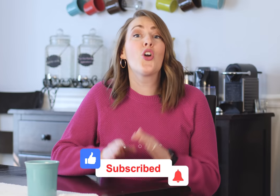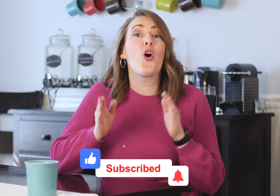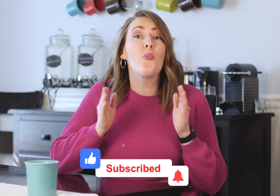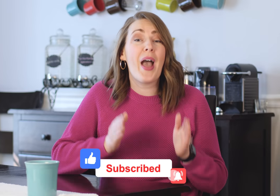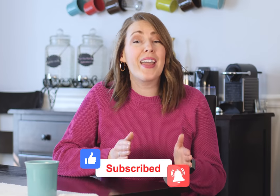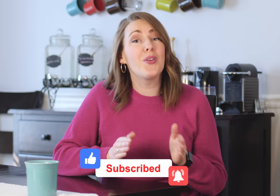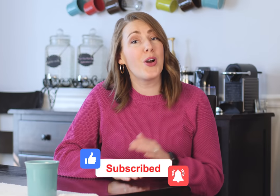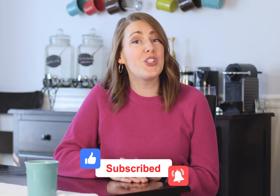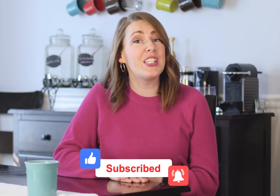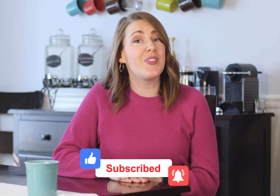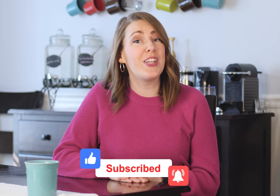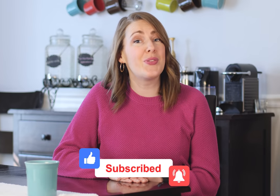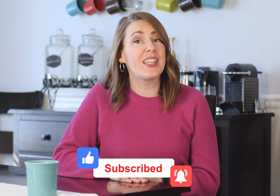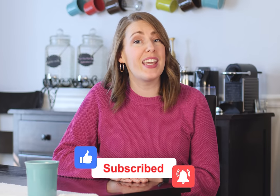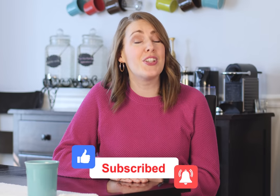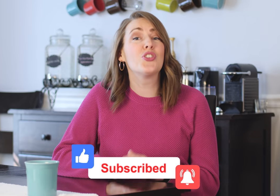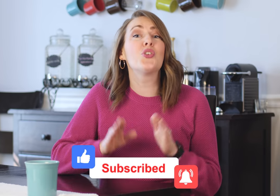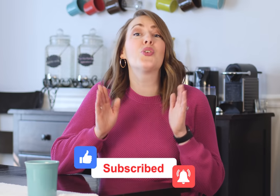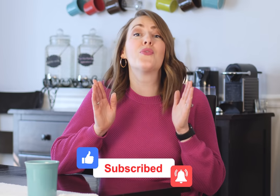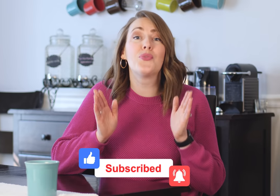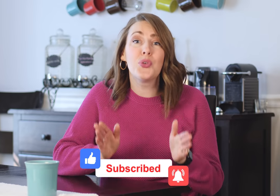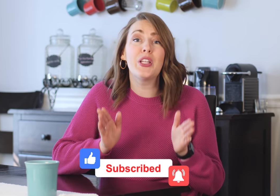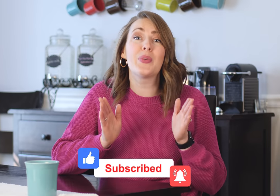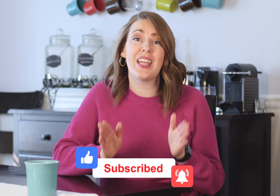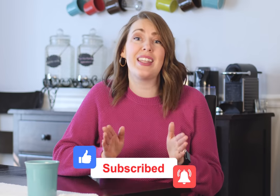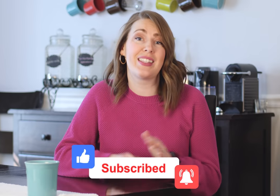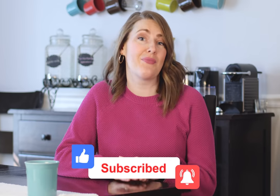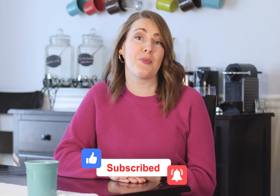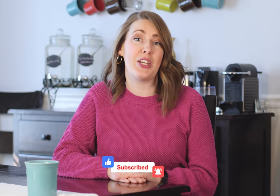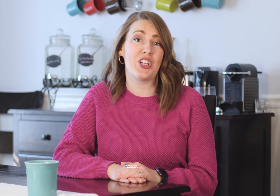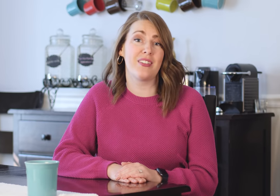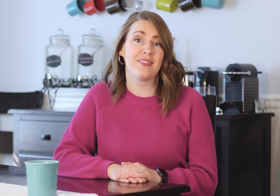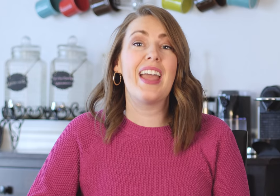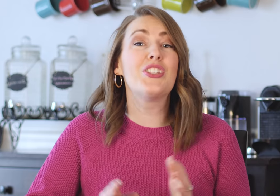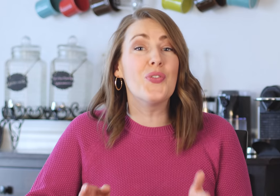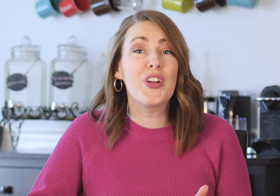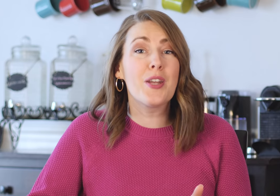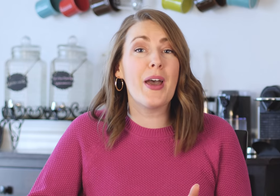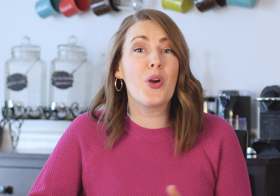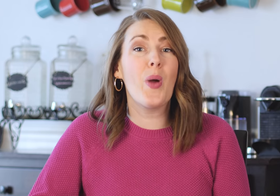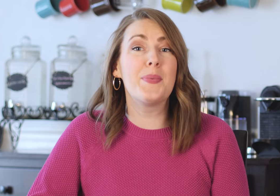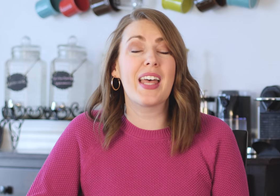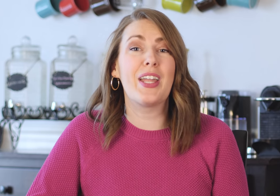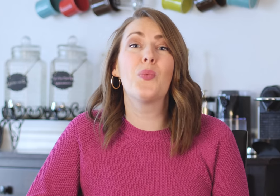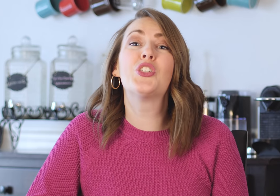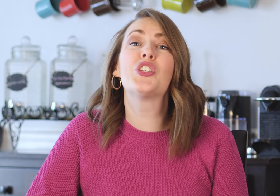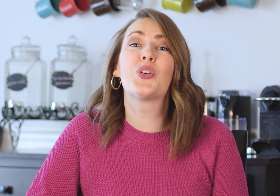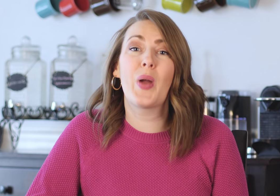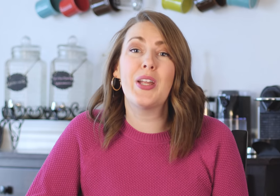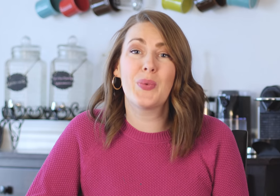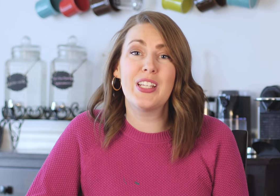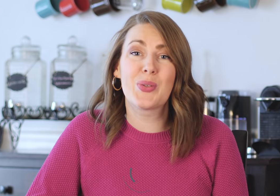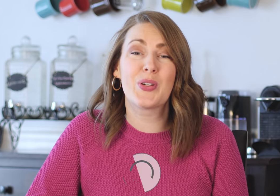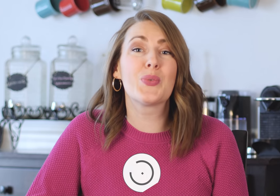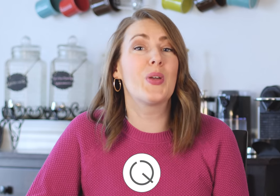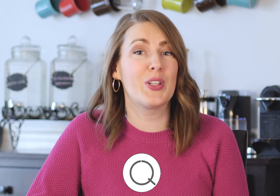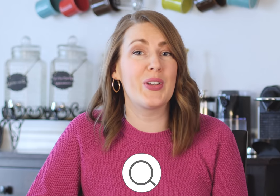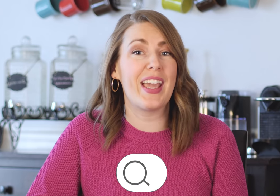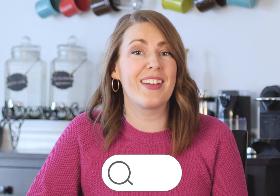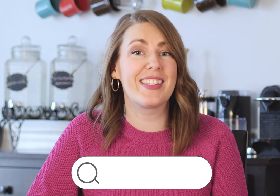Go back and watch these videos again so you can fully retain this information. And don't forget about our website which is a great resource when learning how to